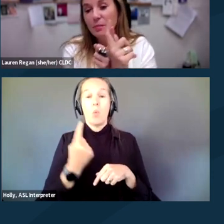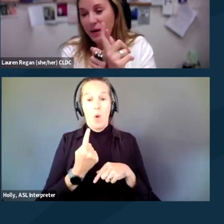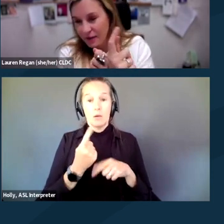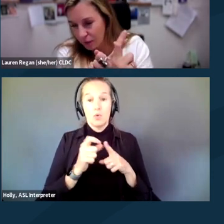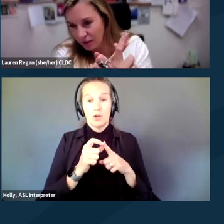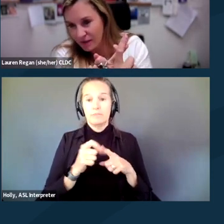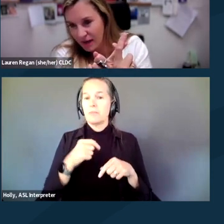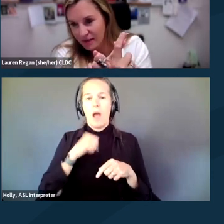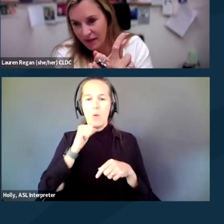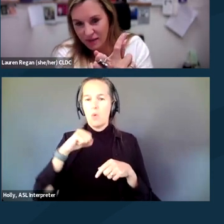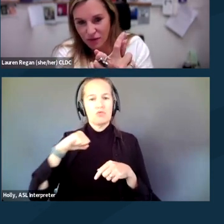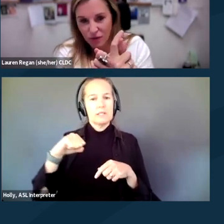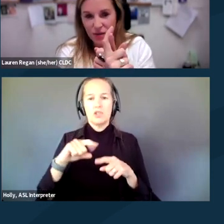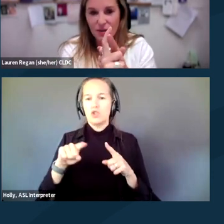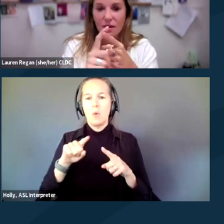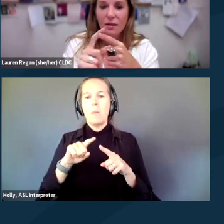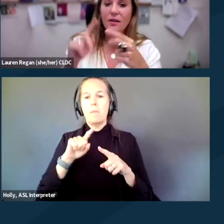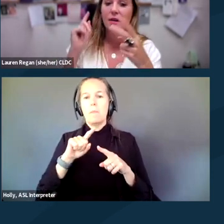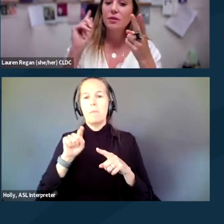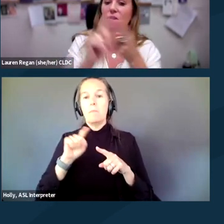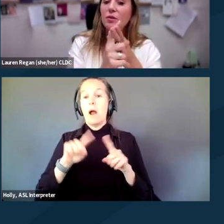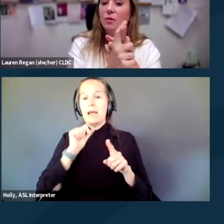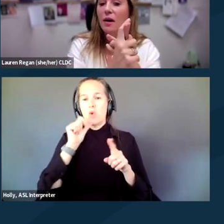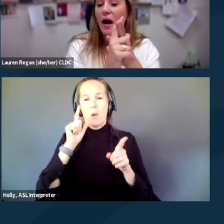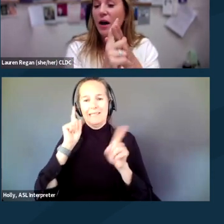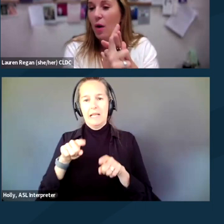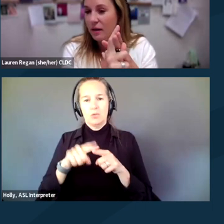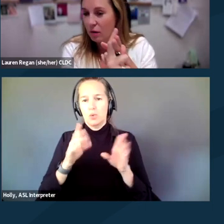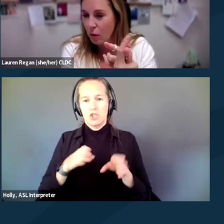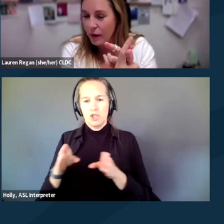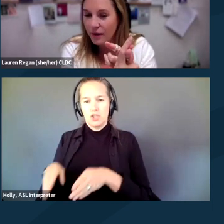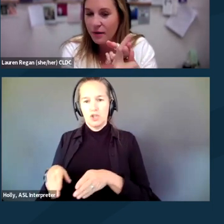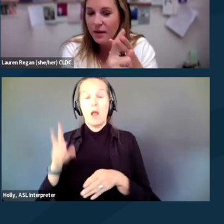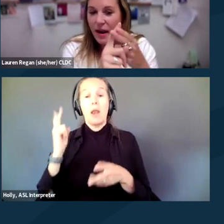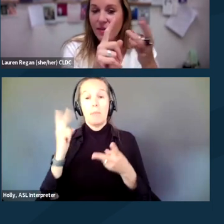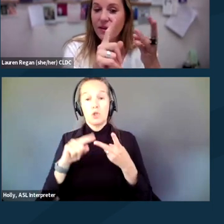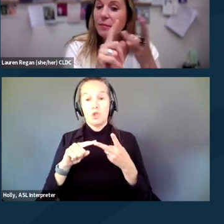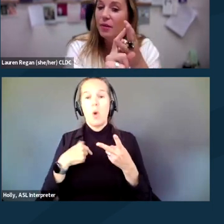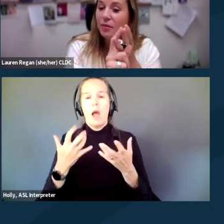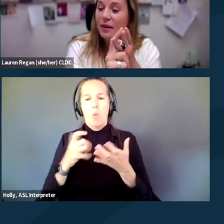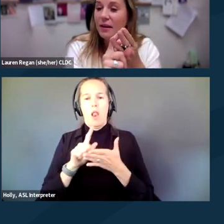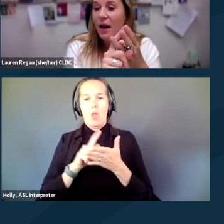but I don't consent to any searches. Number two, I want a lawyer. And then number three,